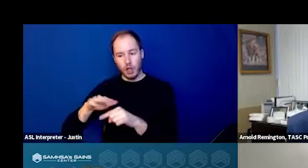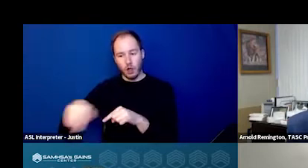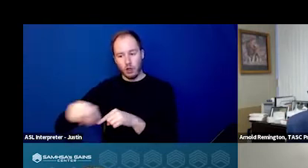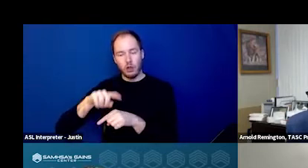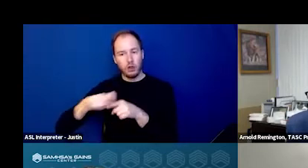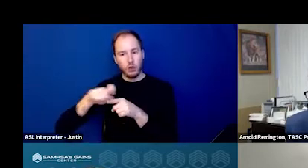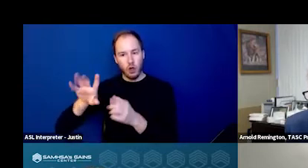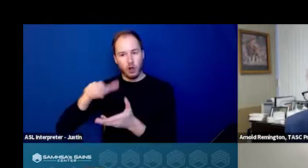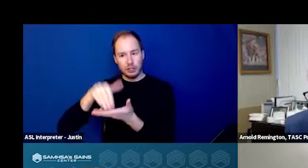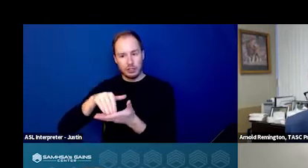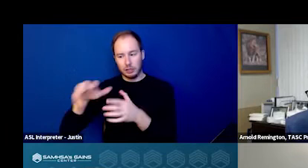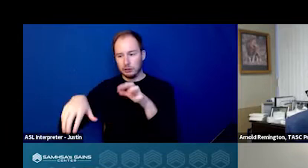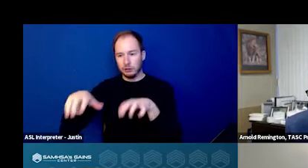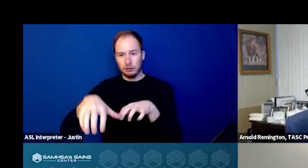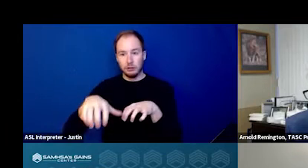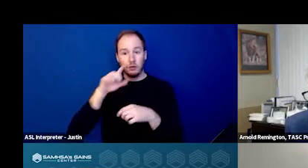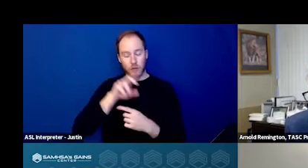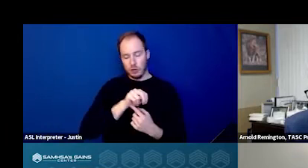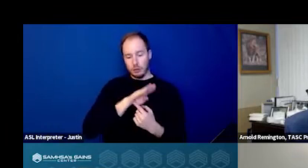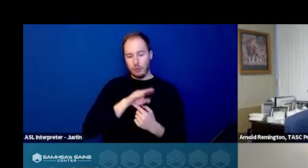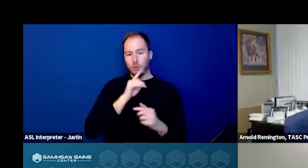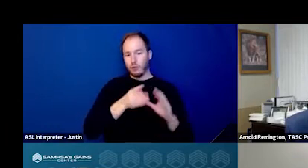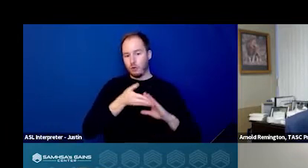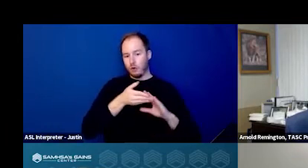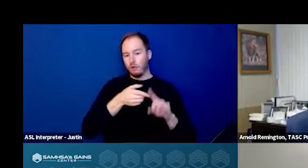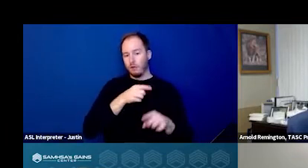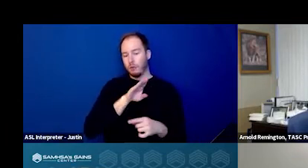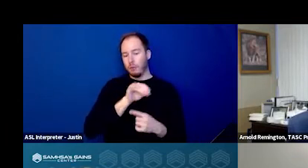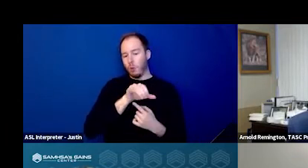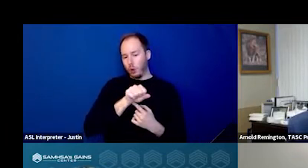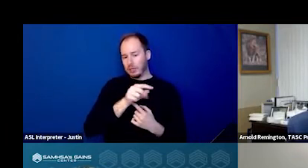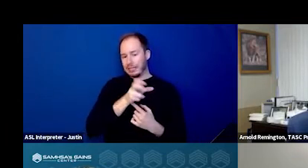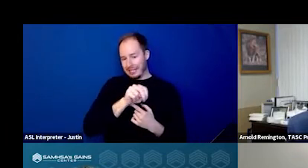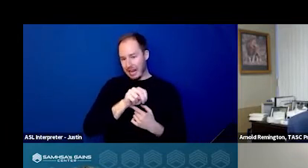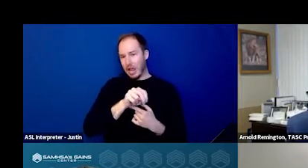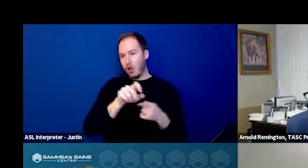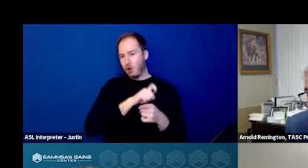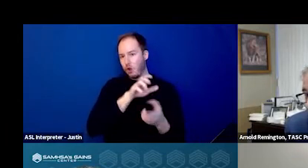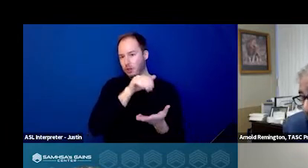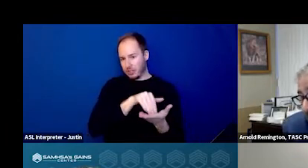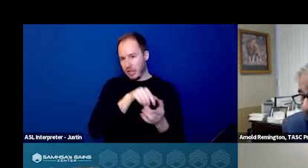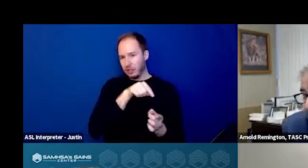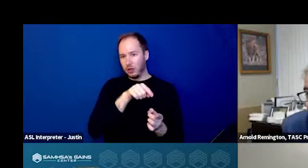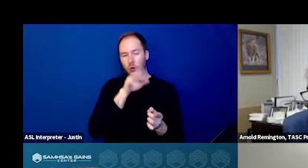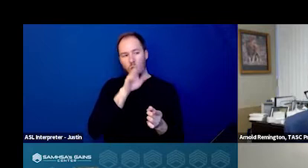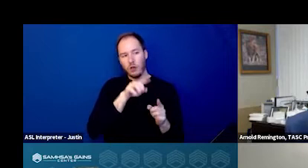So in Nebraska, it'll be run by our Boys Town hotline, and that'll vary from state to state